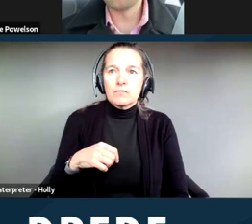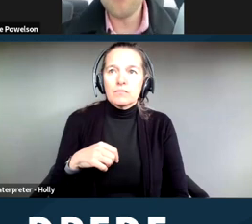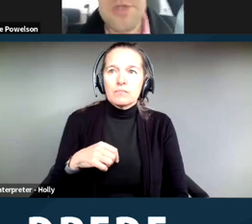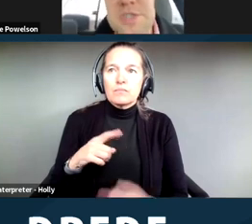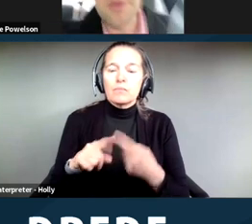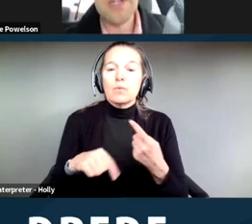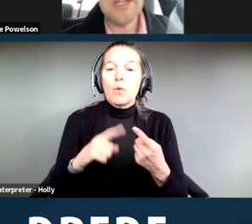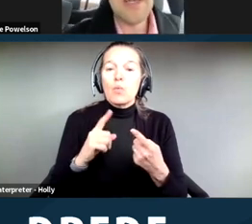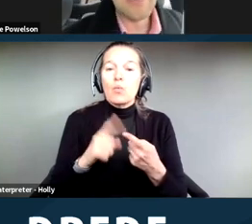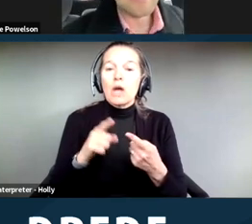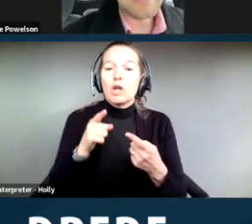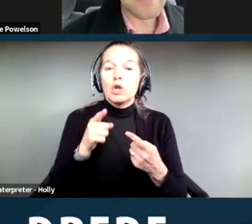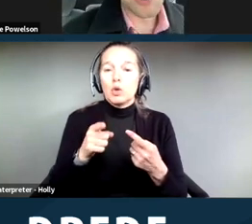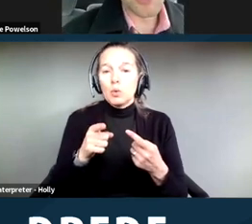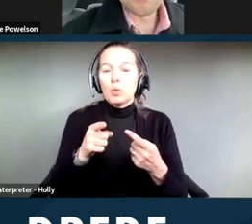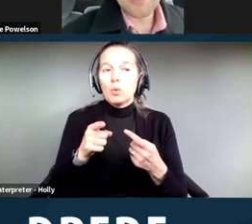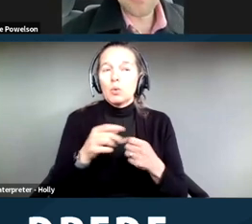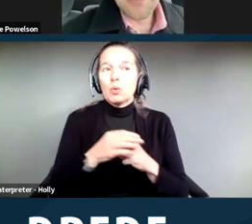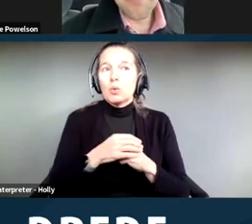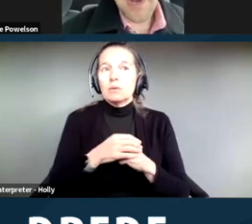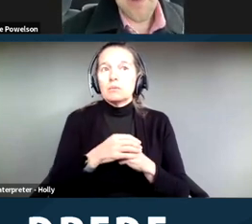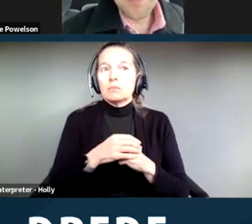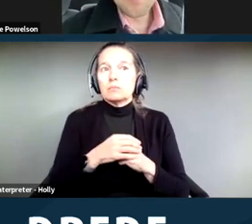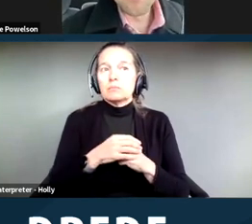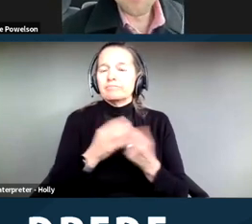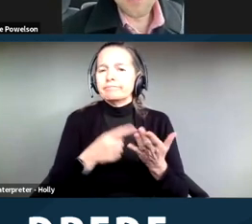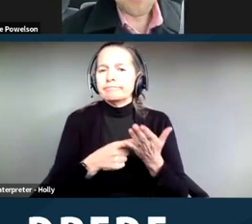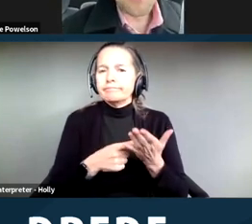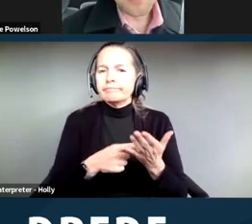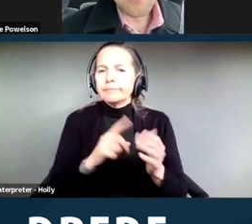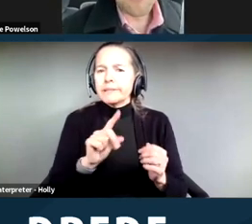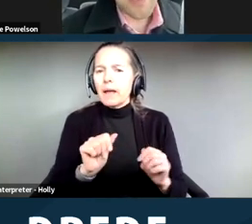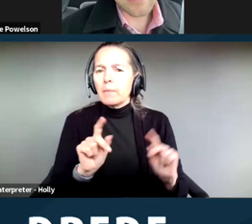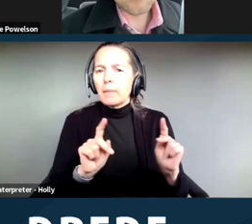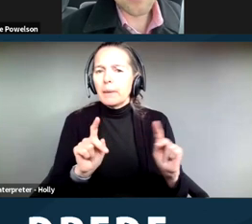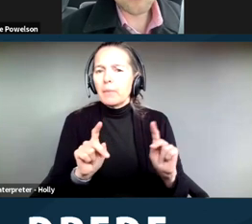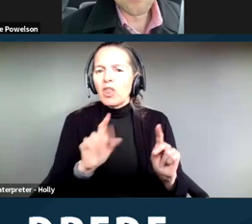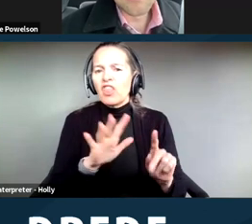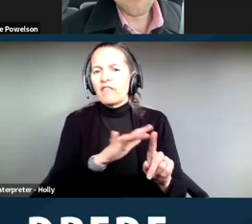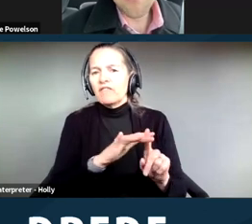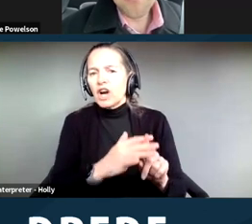people with disabilities in the context of their environment, about their need for access for food,